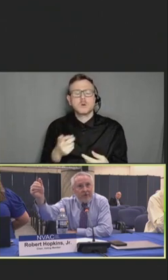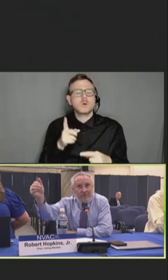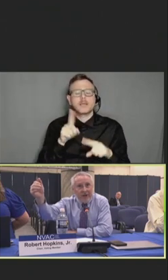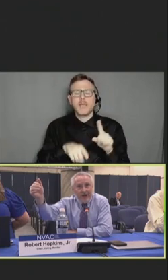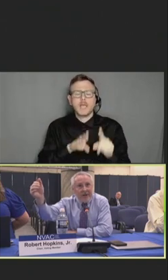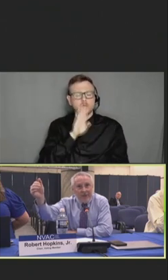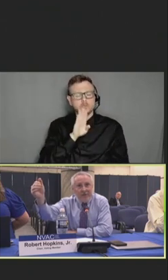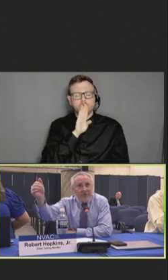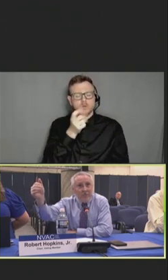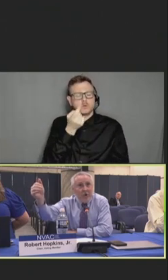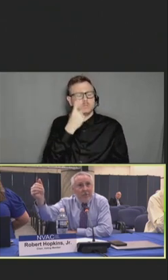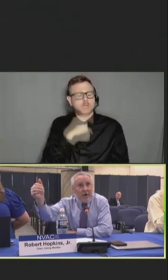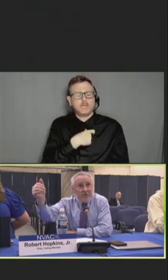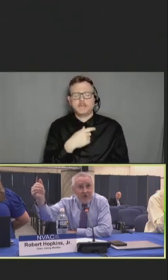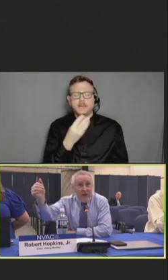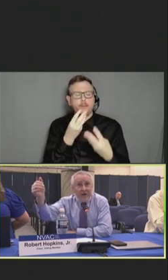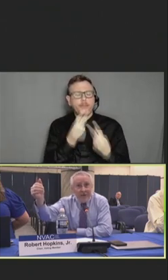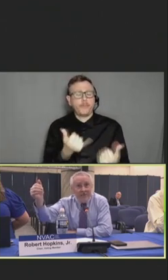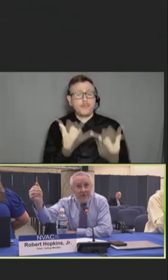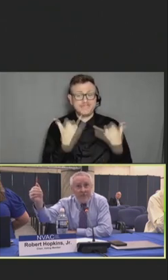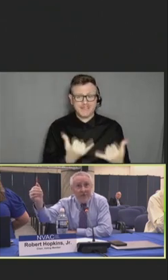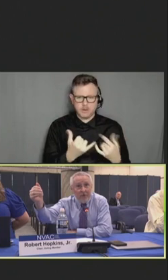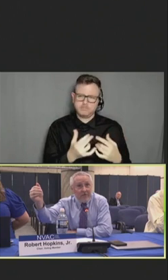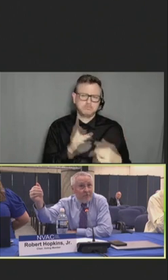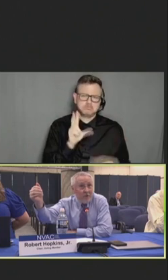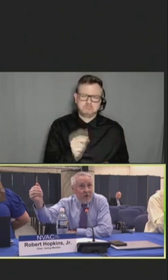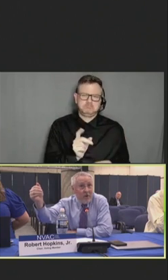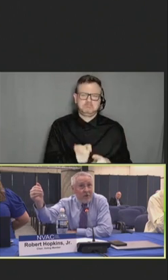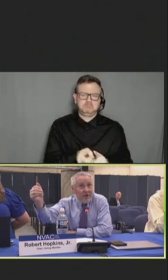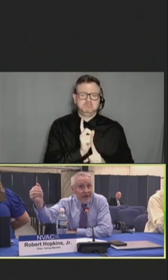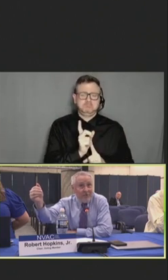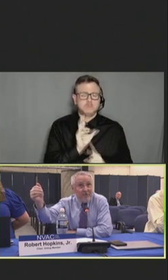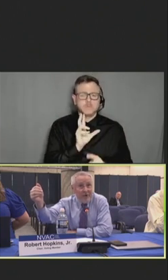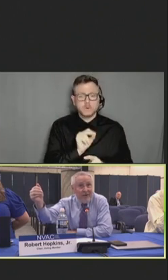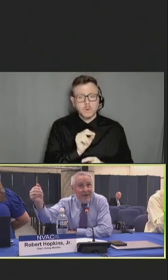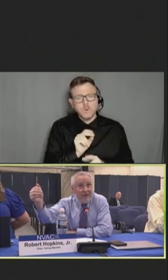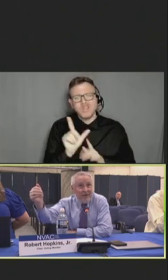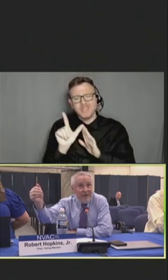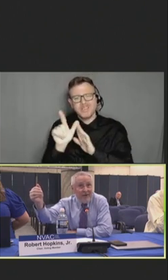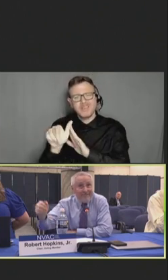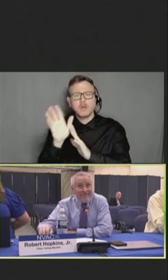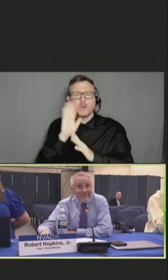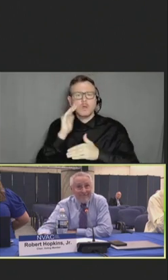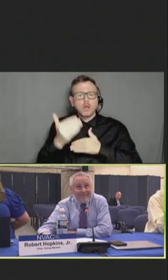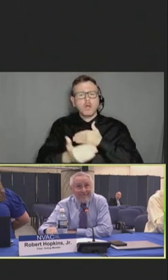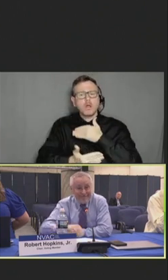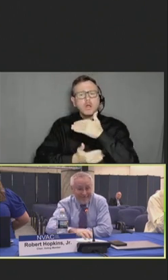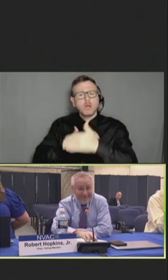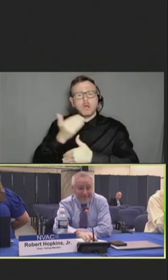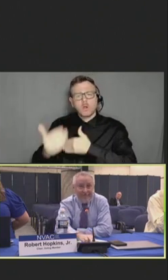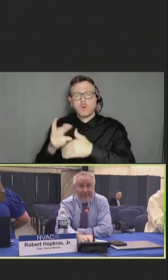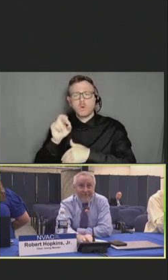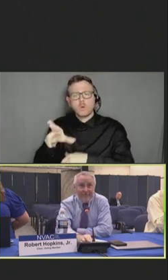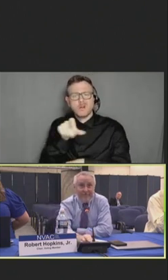not going to get fixed tomorrow because it's not going to get fixed tomorrow, or you're